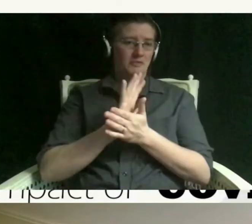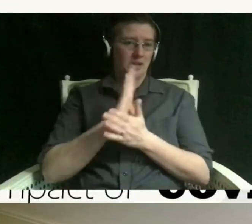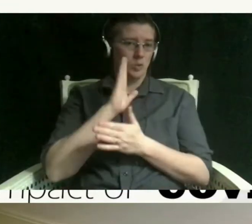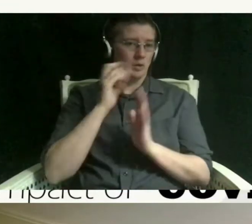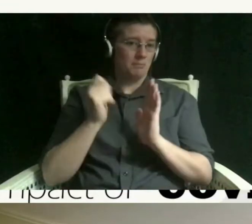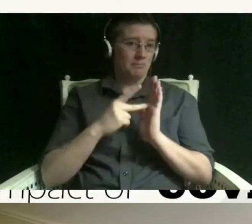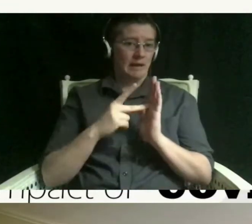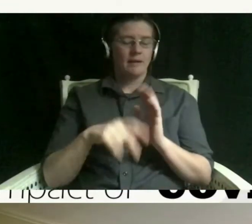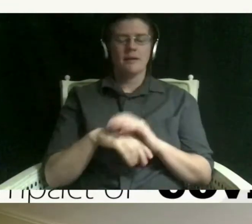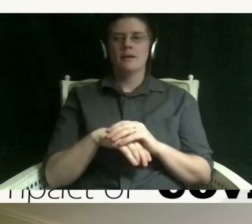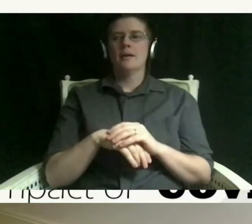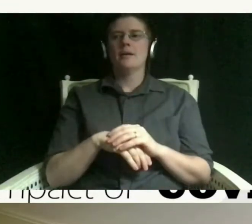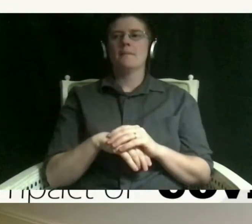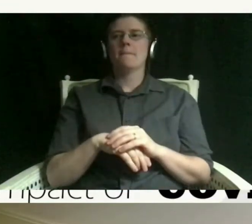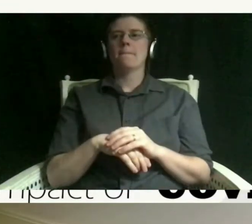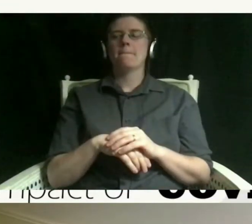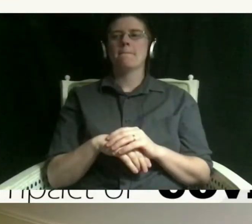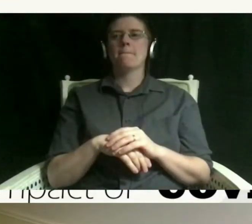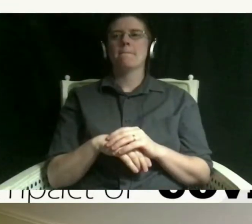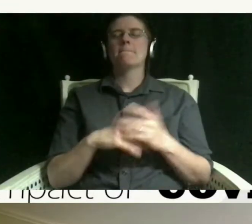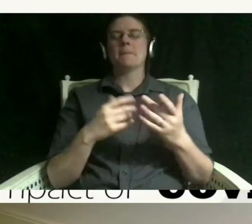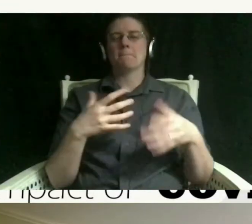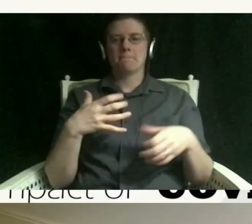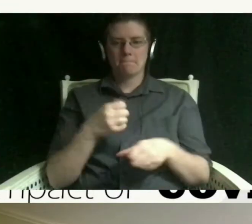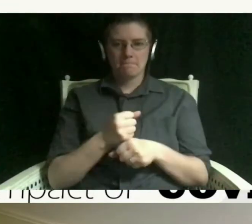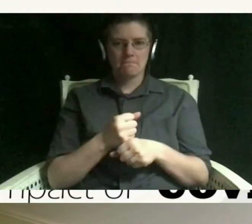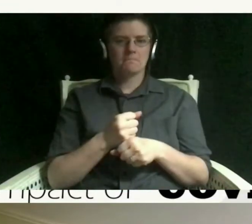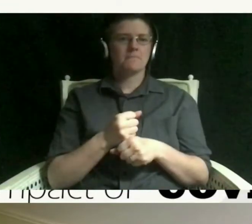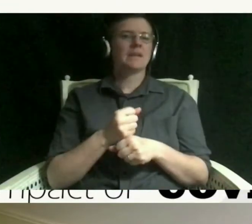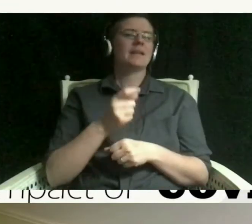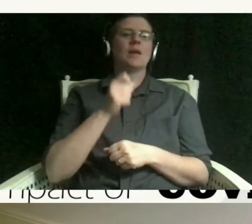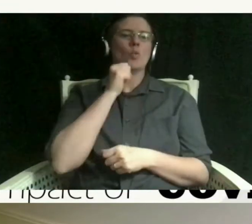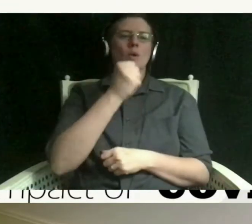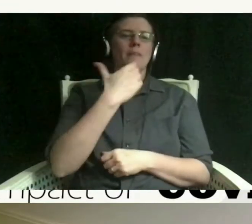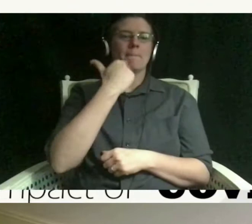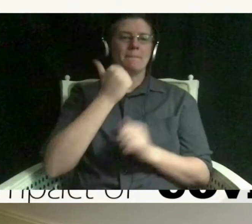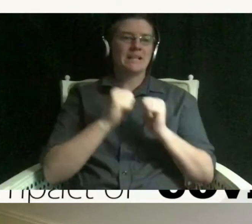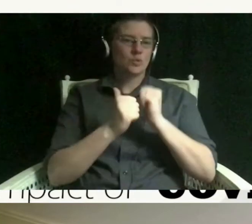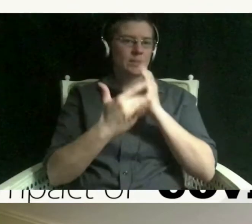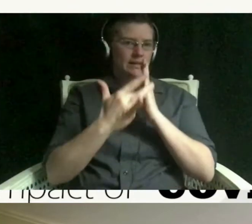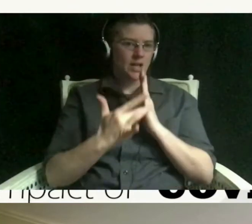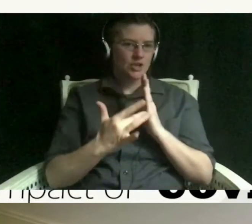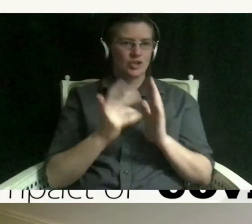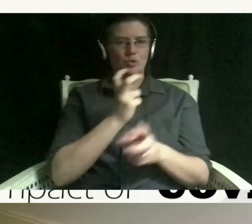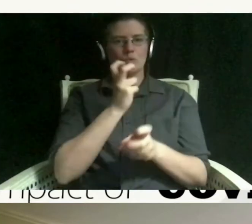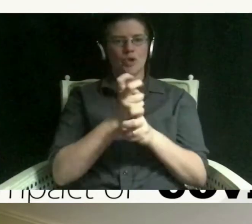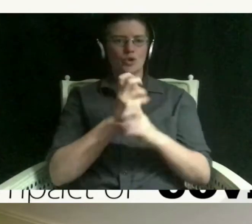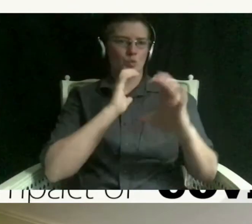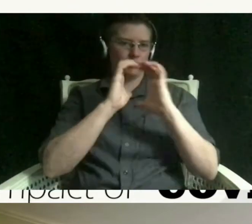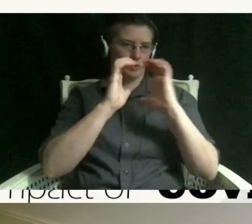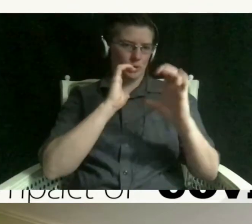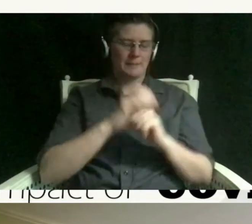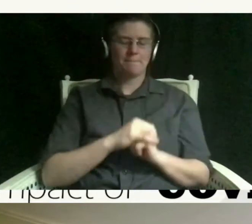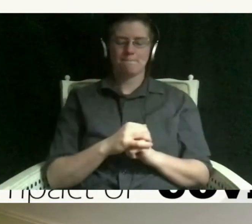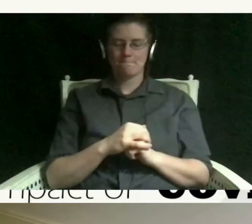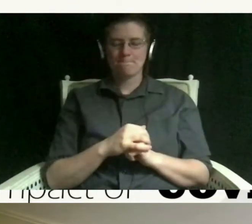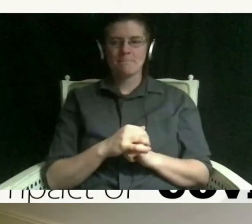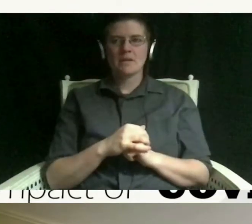by saying was that they weren't um the best with technology so it was hard to communicate um and i